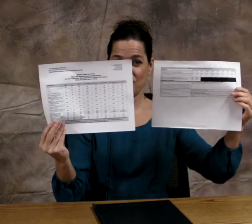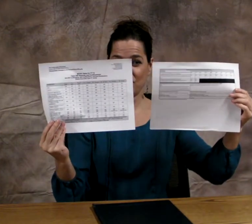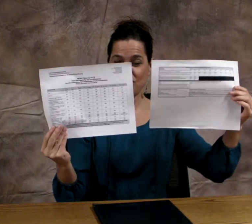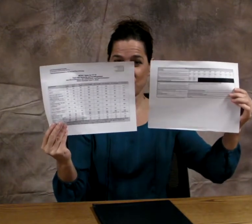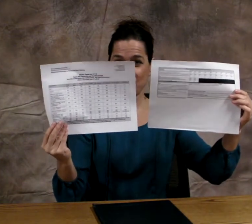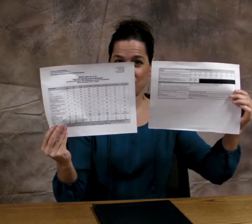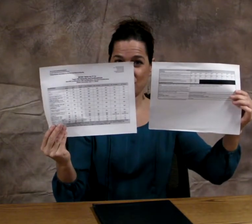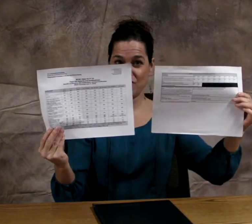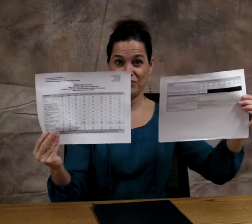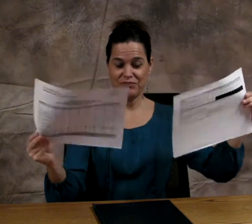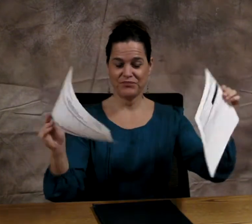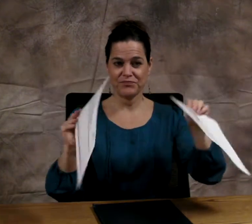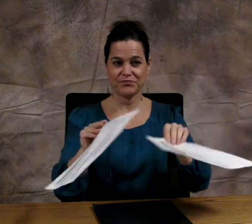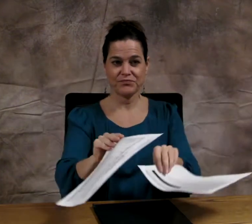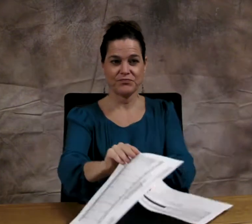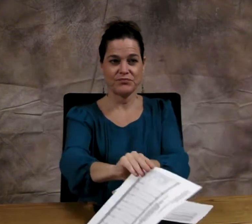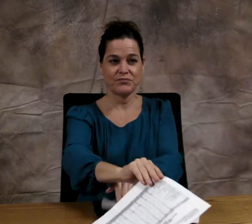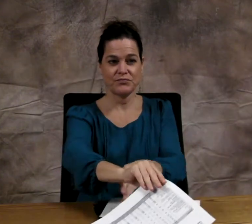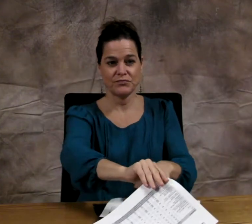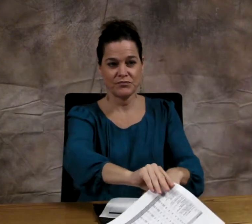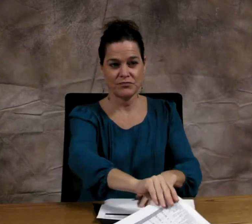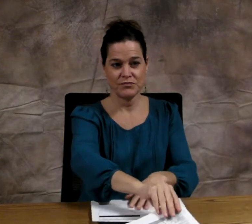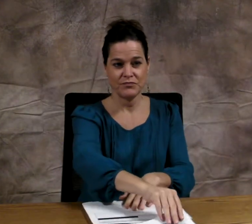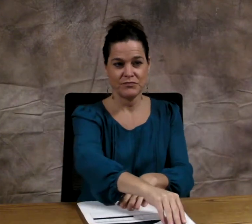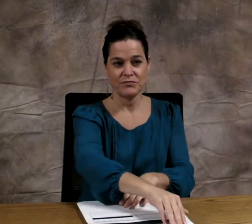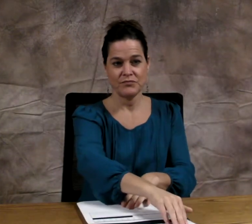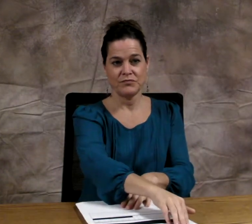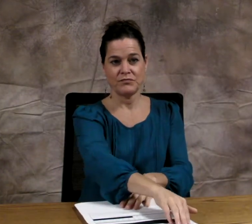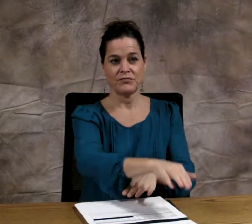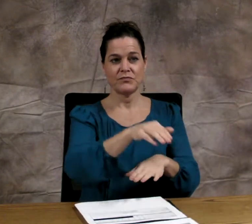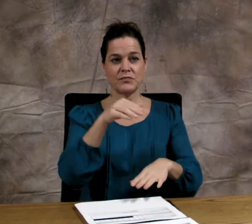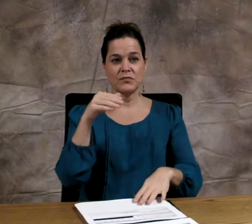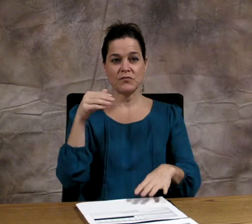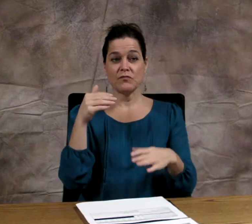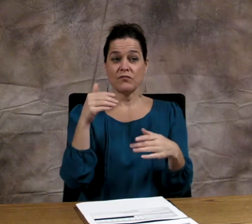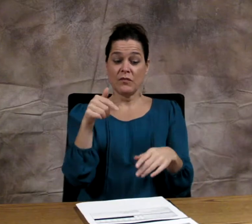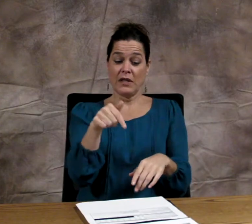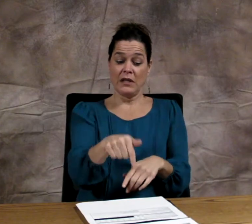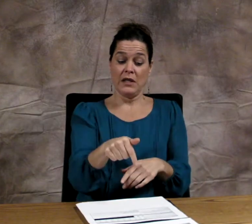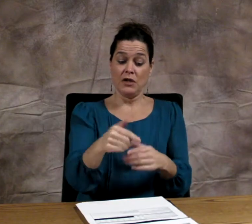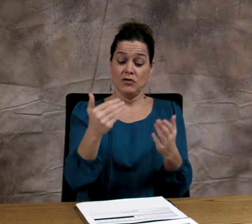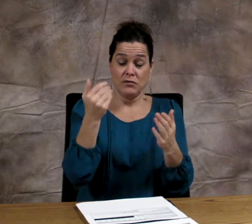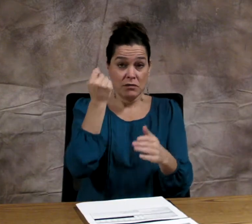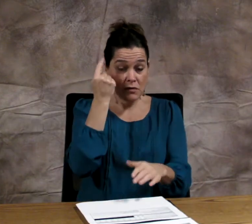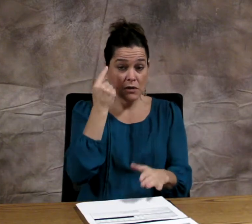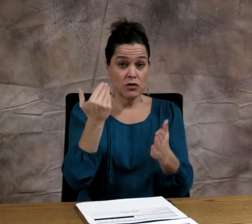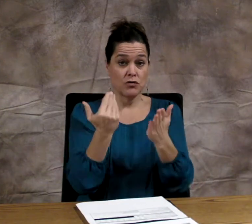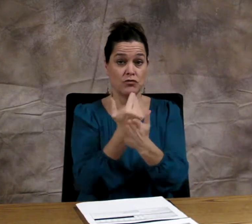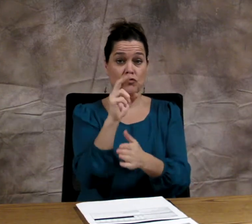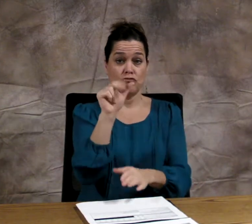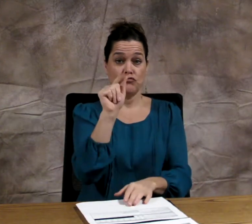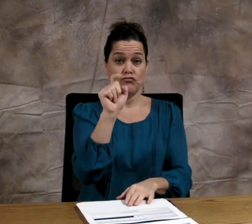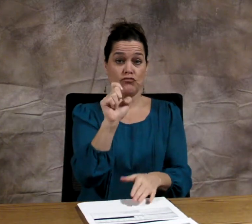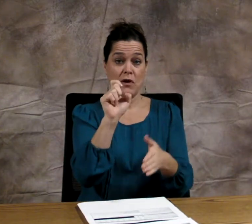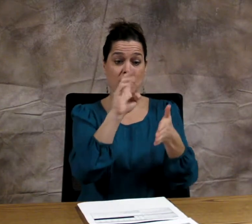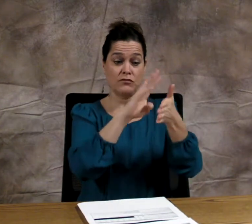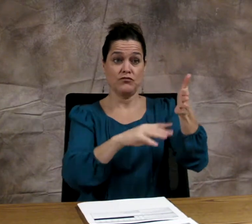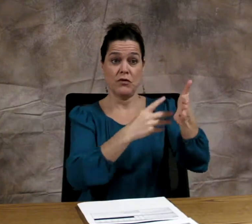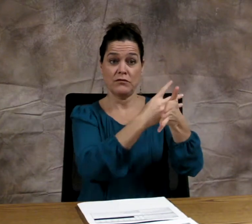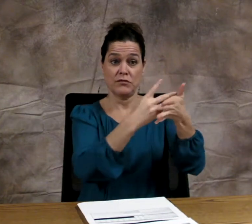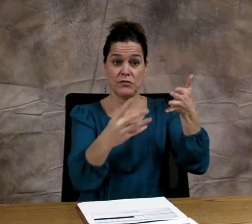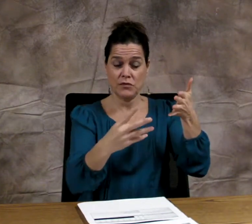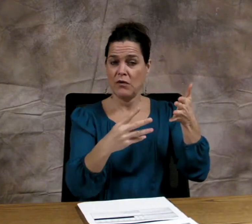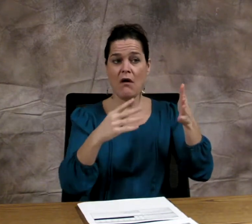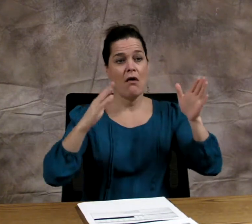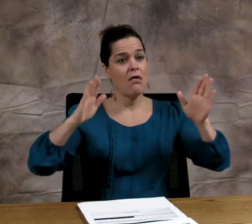see for yourself between these two documents.